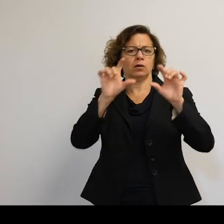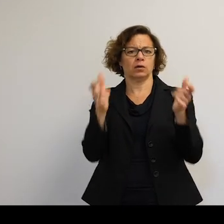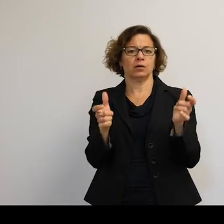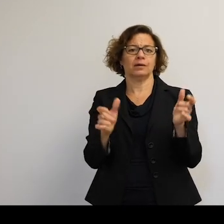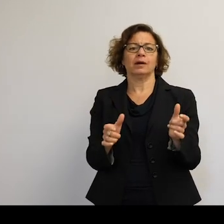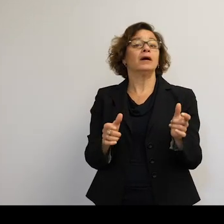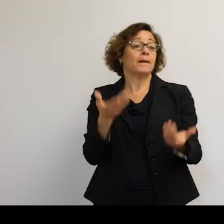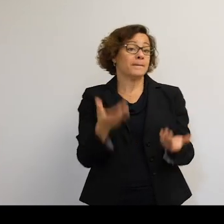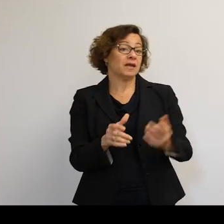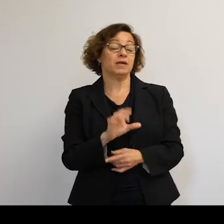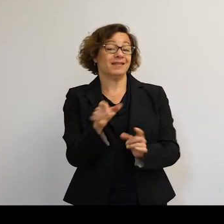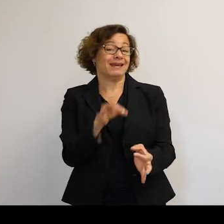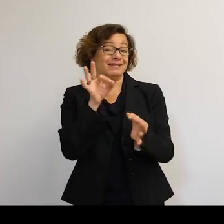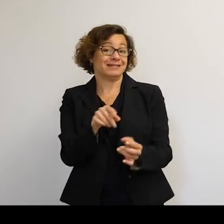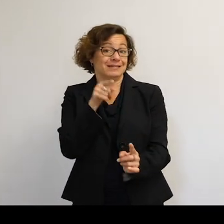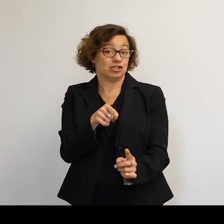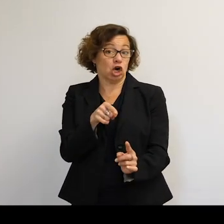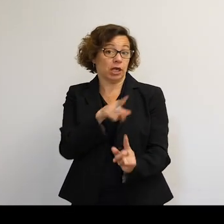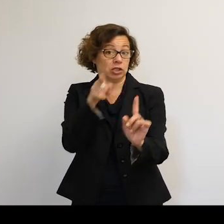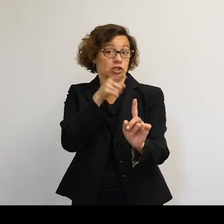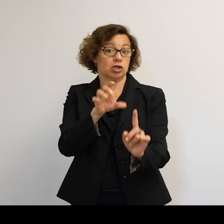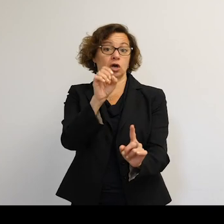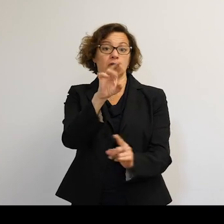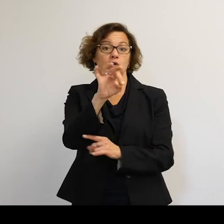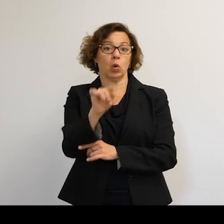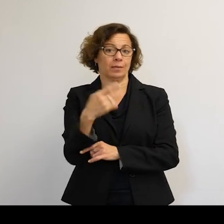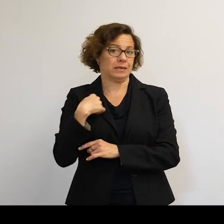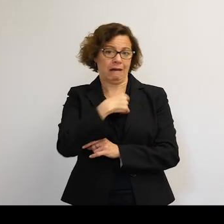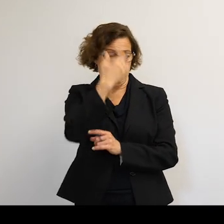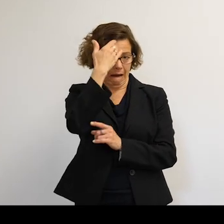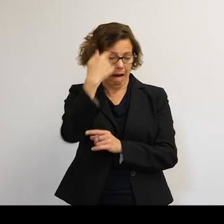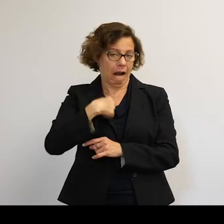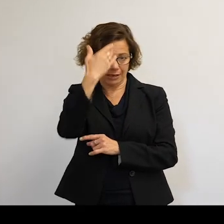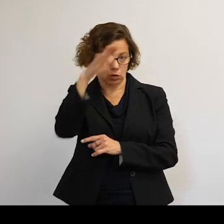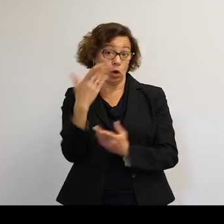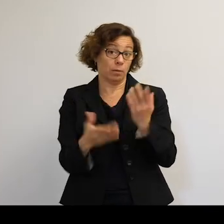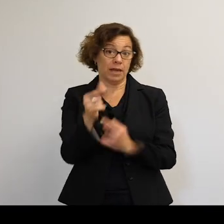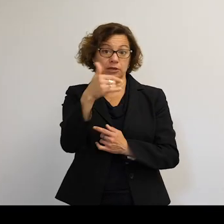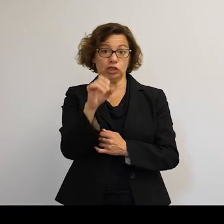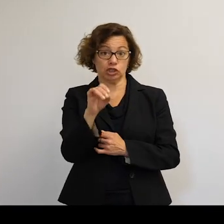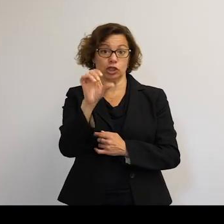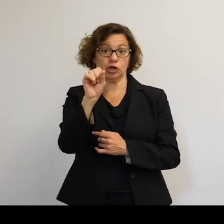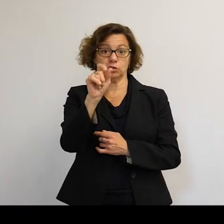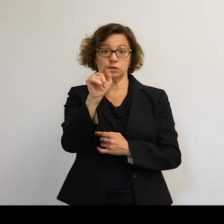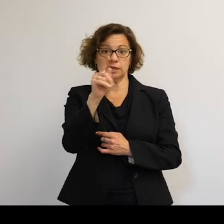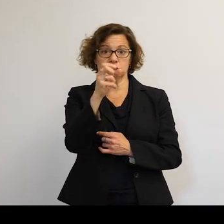the desired orbits are for those power-type satellites. It might be, in which case there's a different problem there. Is there room there?